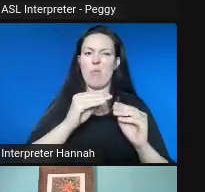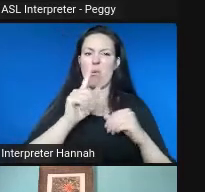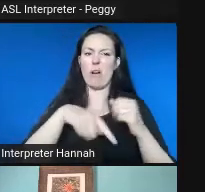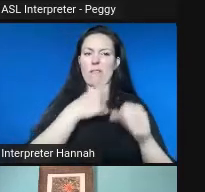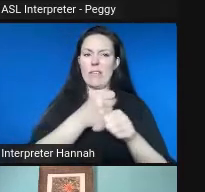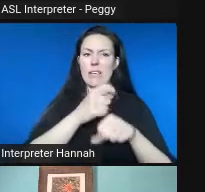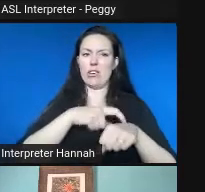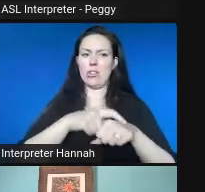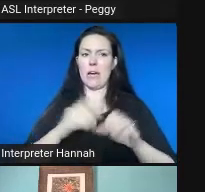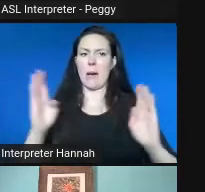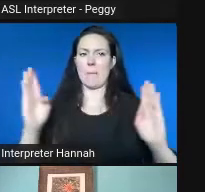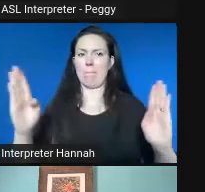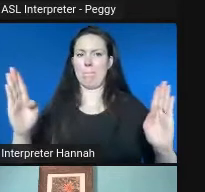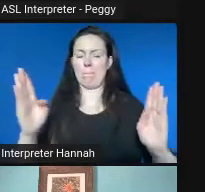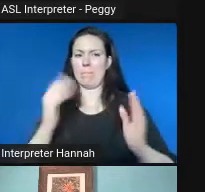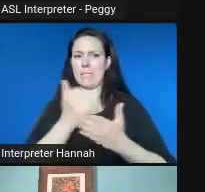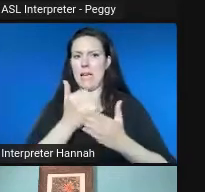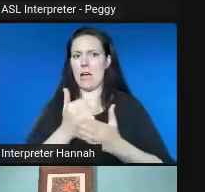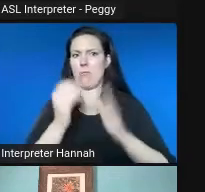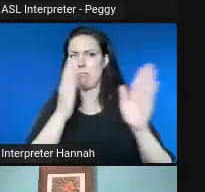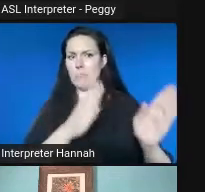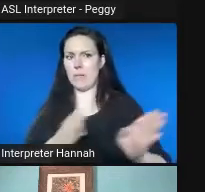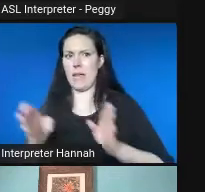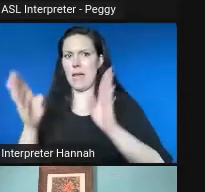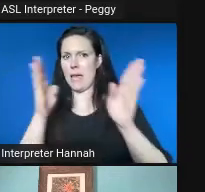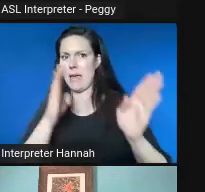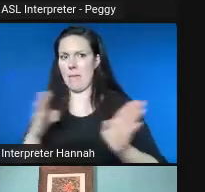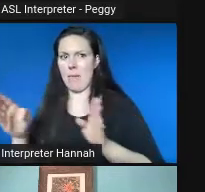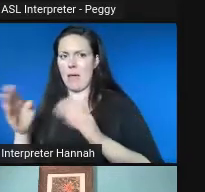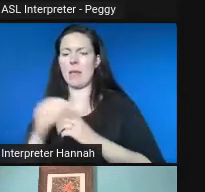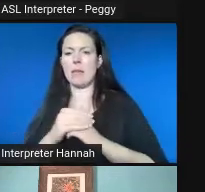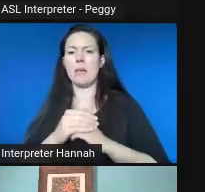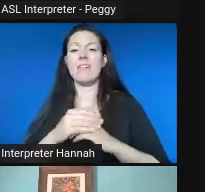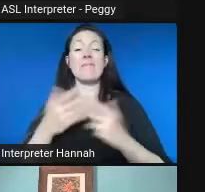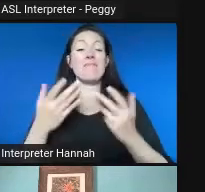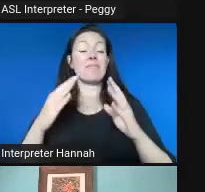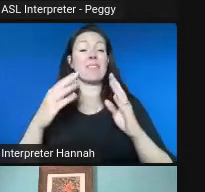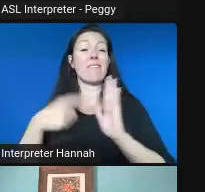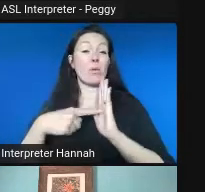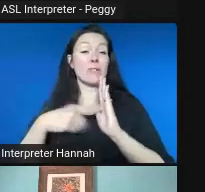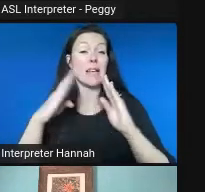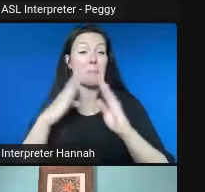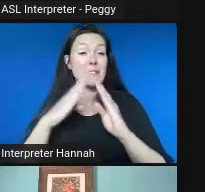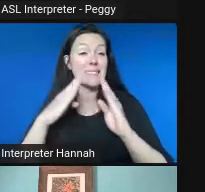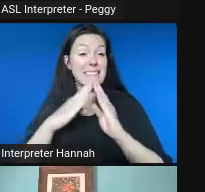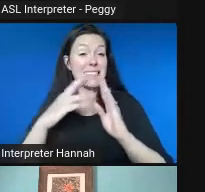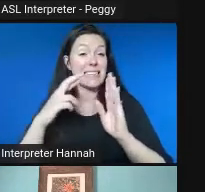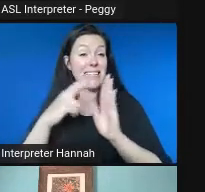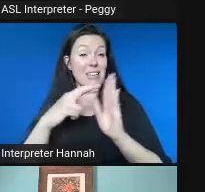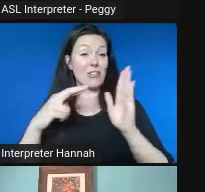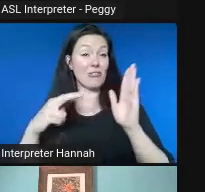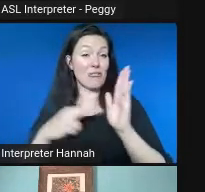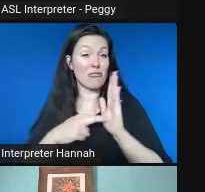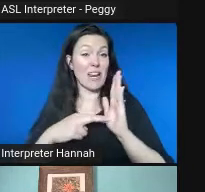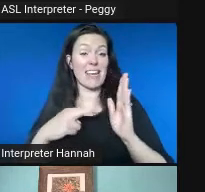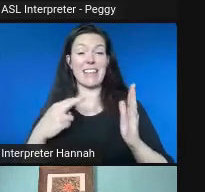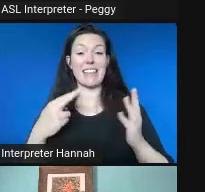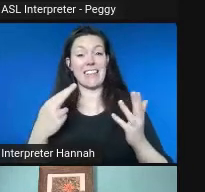There were definitely, you know, city regulations are not necessarily equipped for things like this.